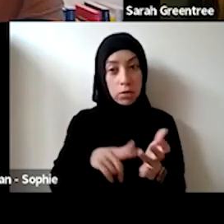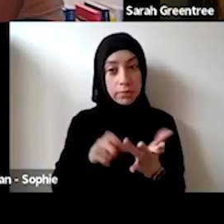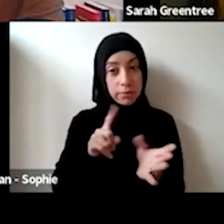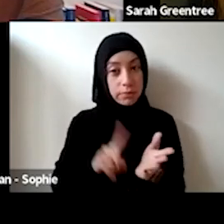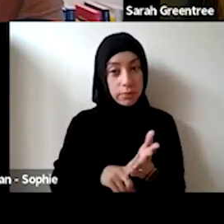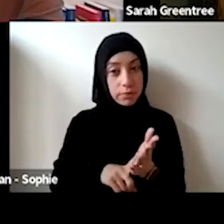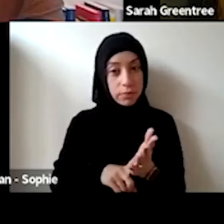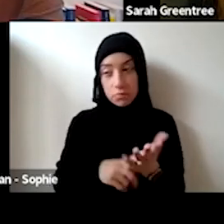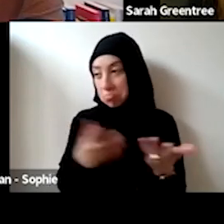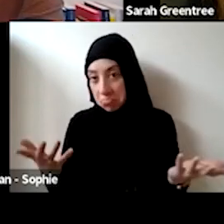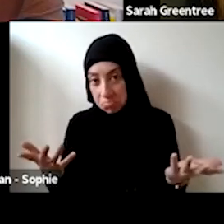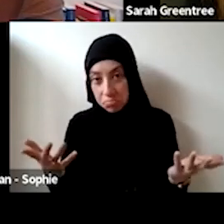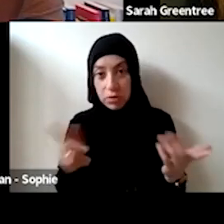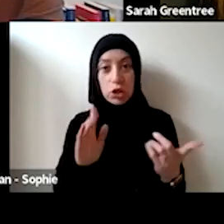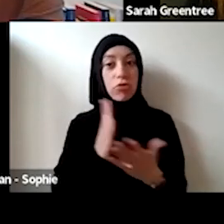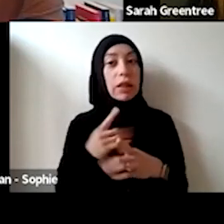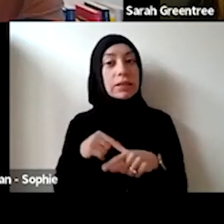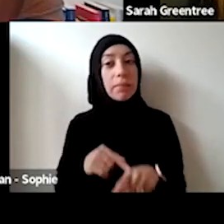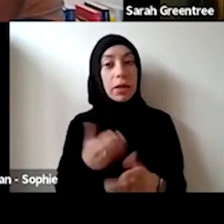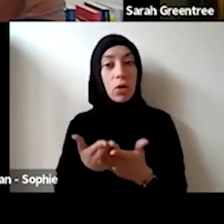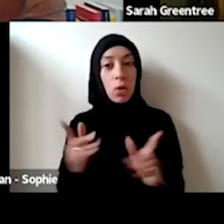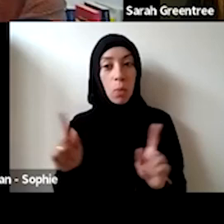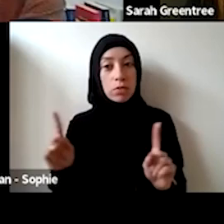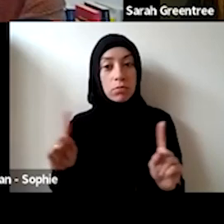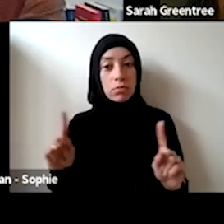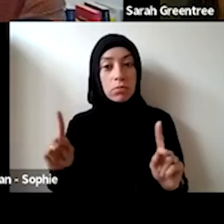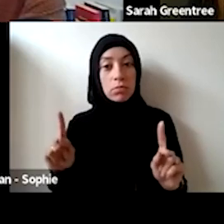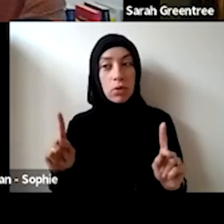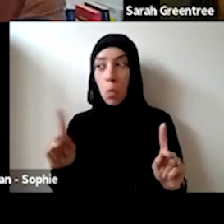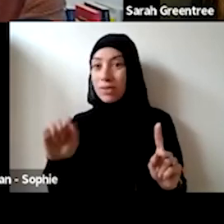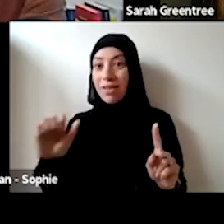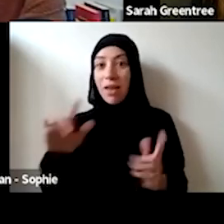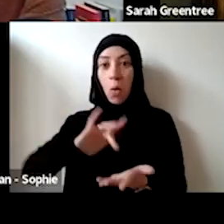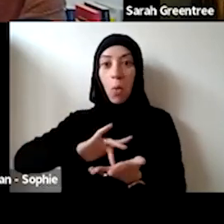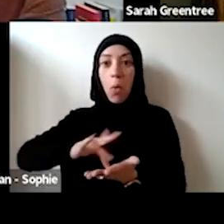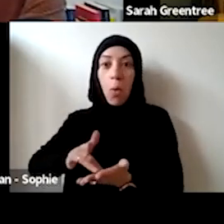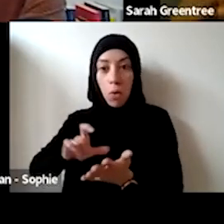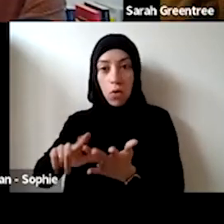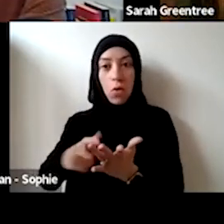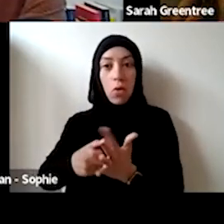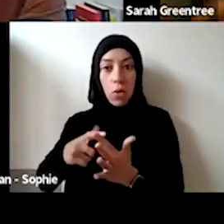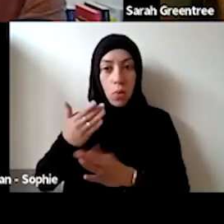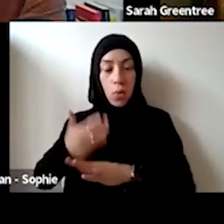focused on their community, or you know? It could be local, or whatever. So it really of that organization's contribution. So, Harrow, Sara, do you have a perspective on this depends on what I think the core work of your organisation is, and what its internal remit